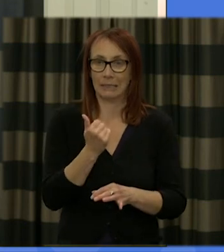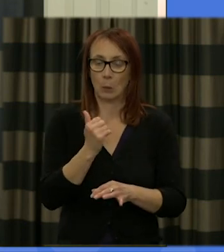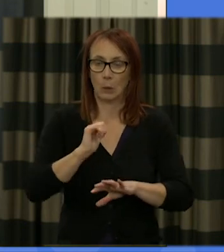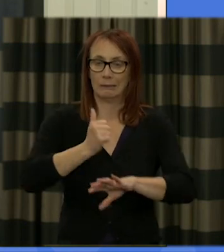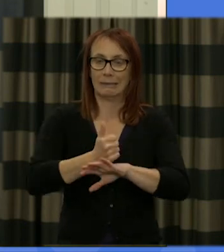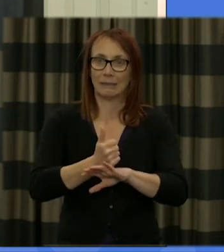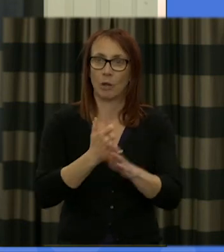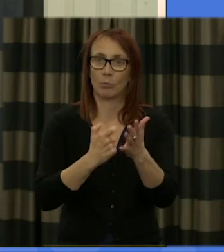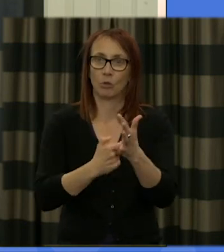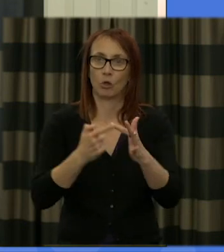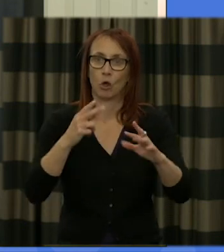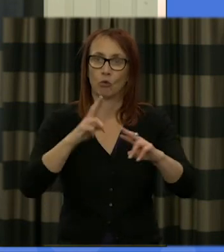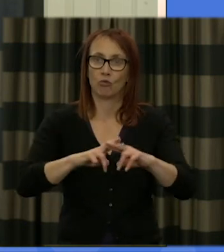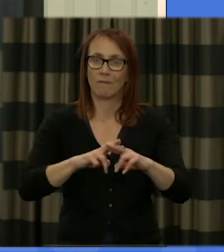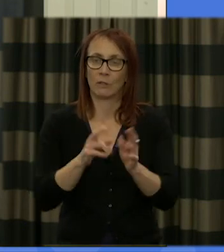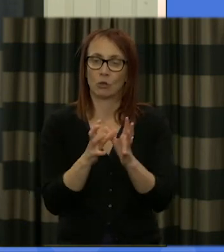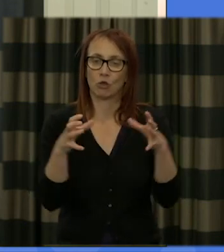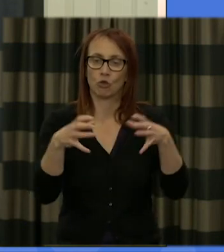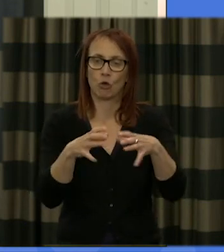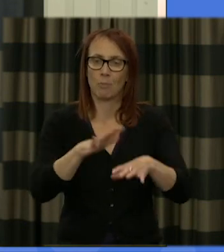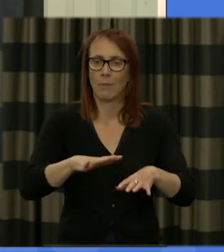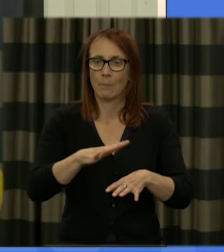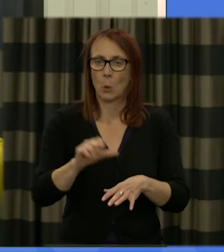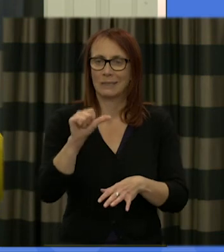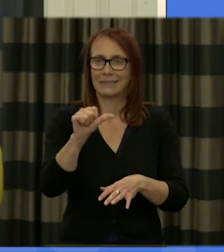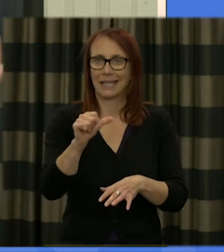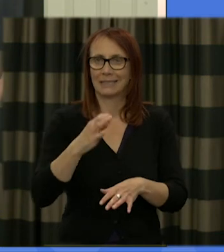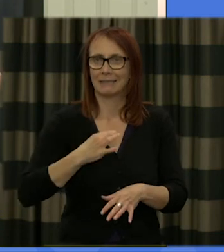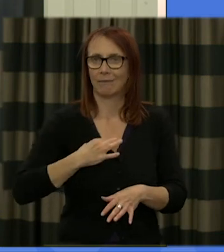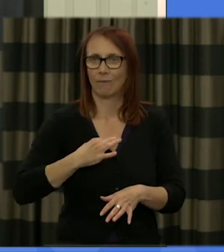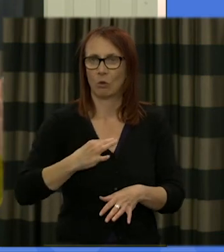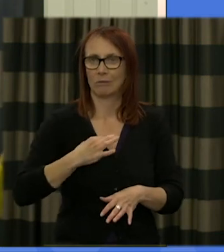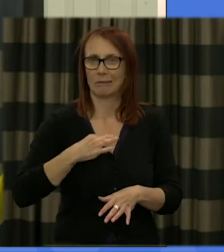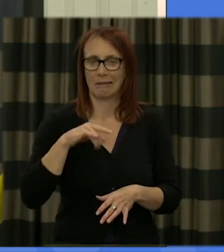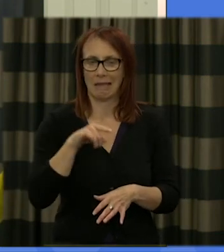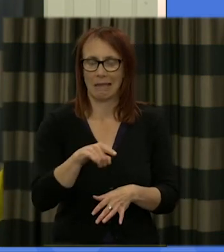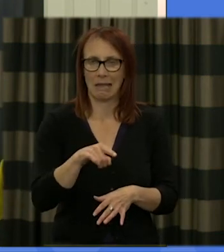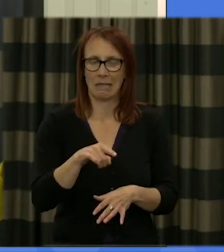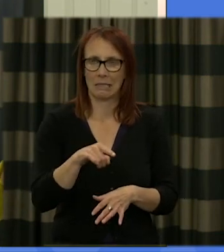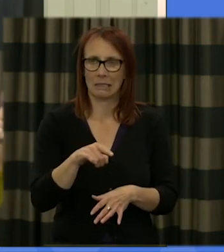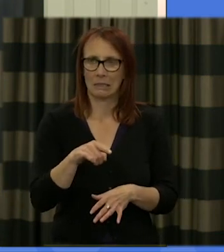group I've around about six volunteers who can act as a sounding board as we as